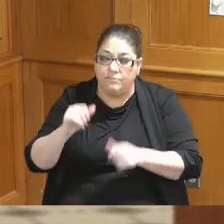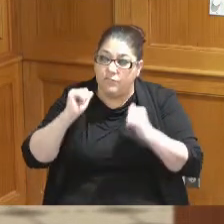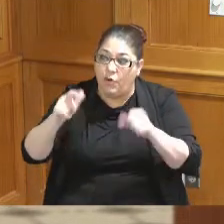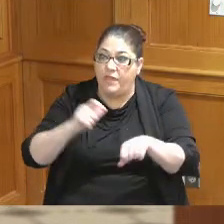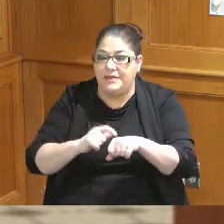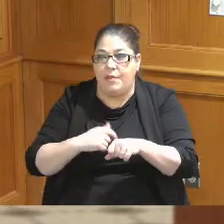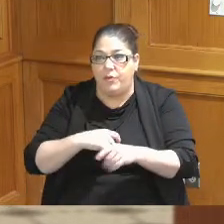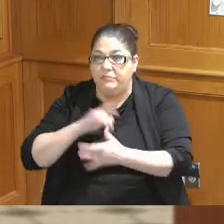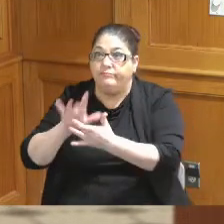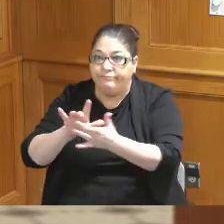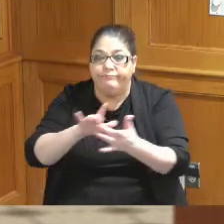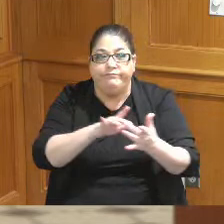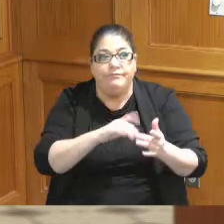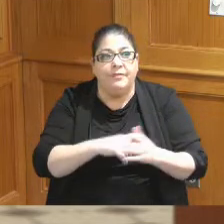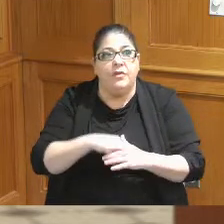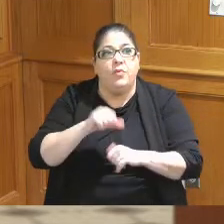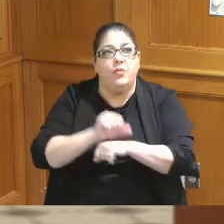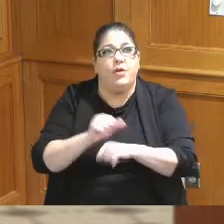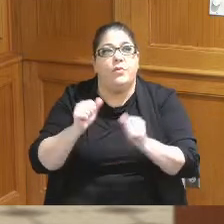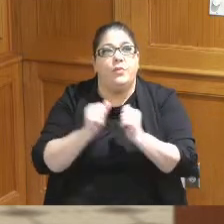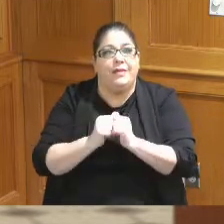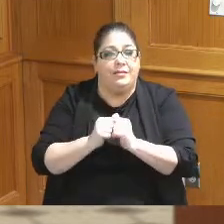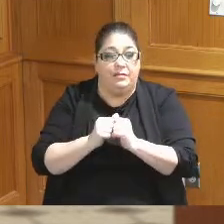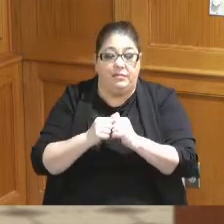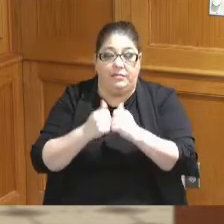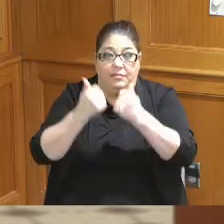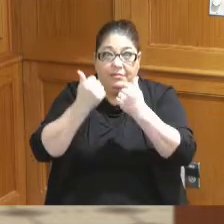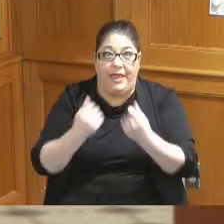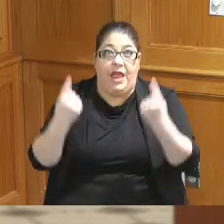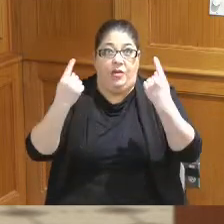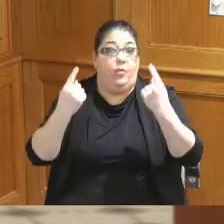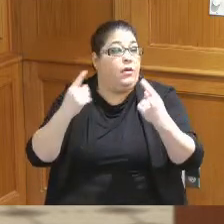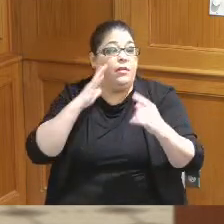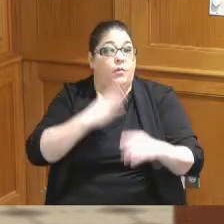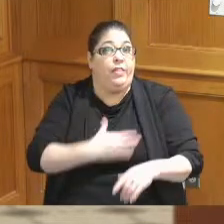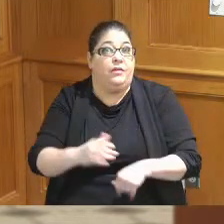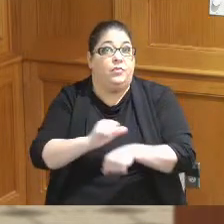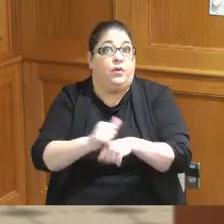go out to them but we work with with anyone that will work with us that's great because